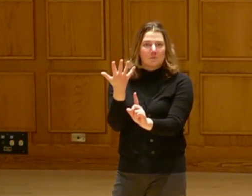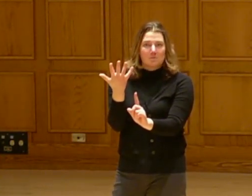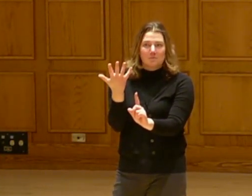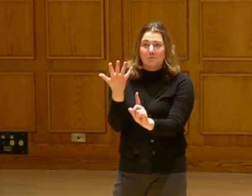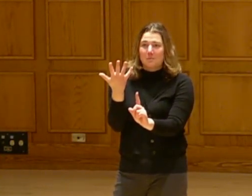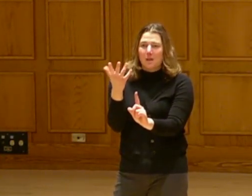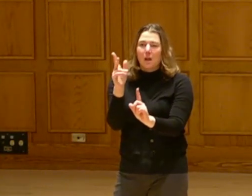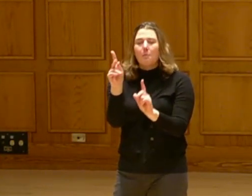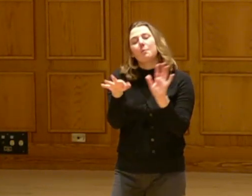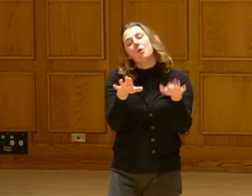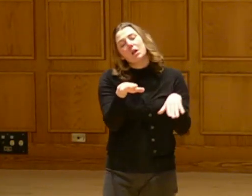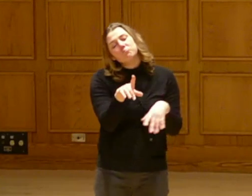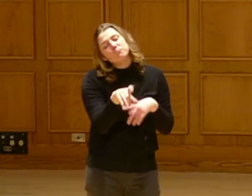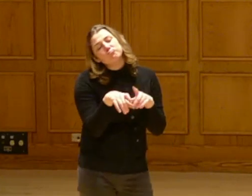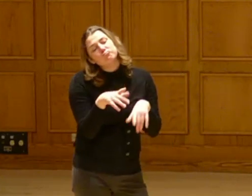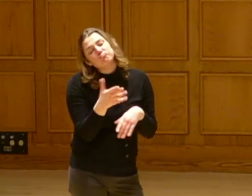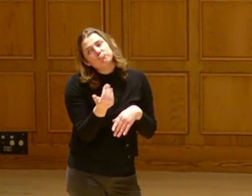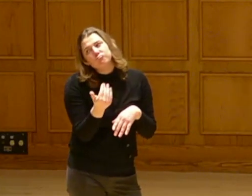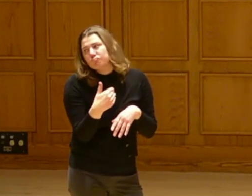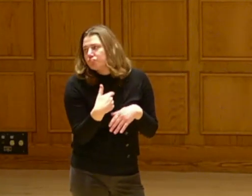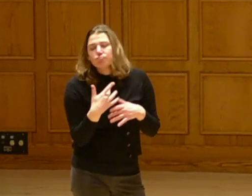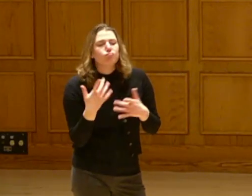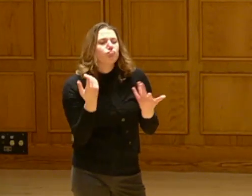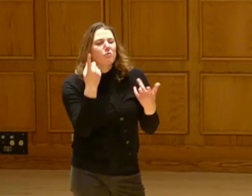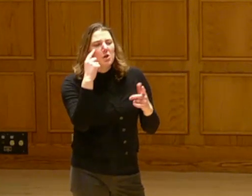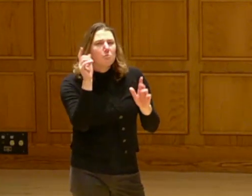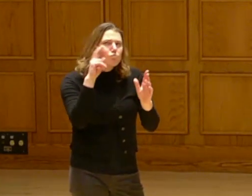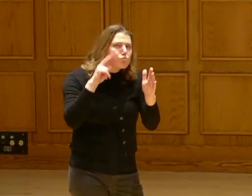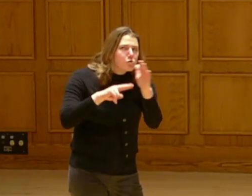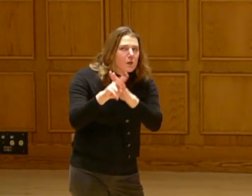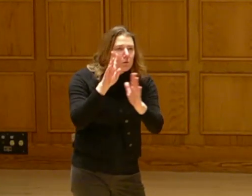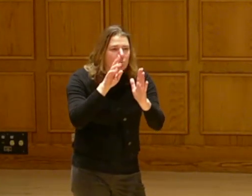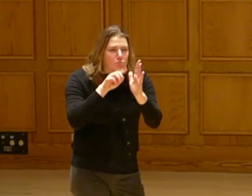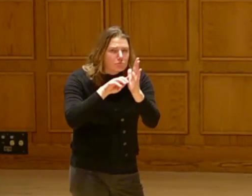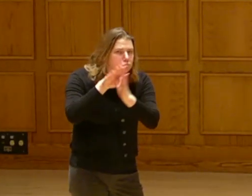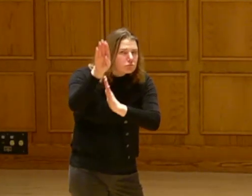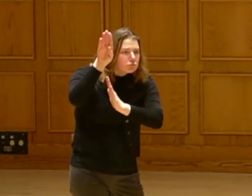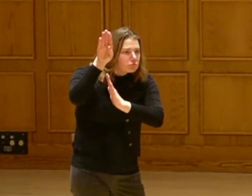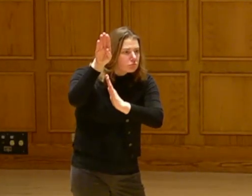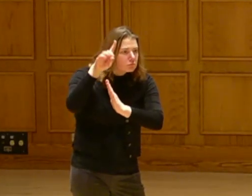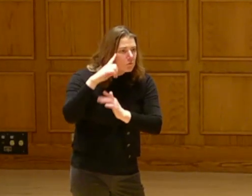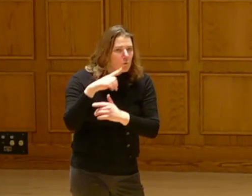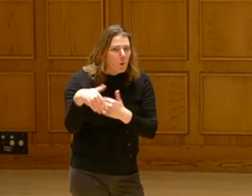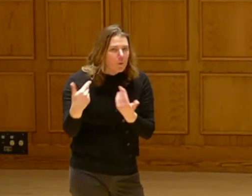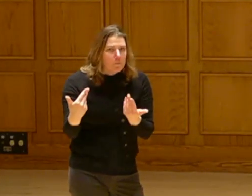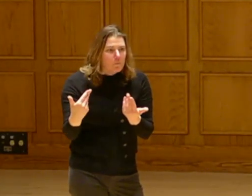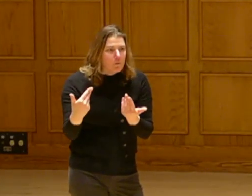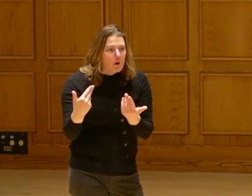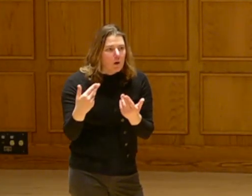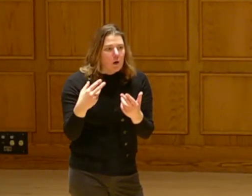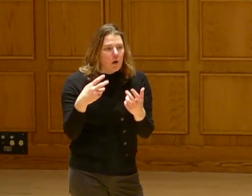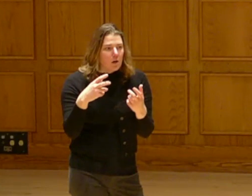that are asking me, hey, you know, what's the trajectory of, you know,